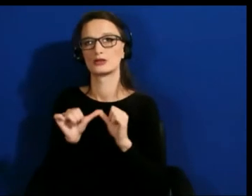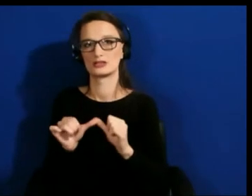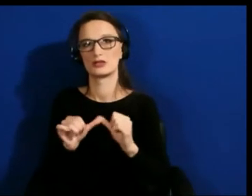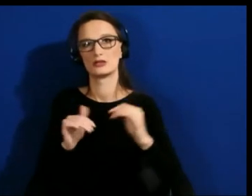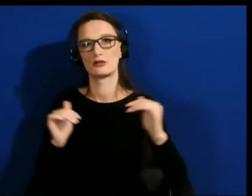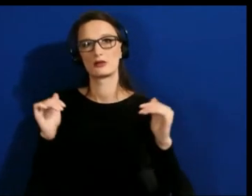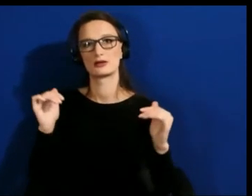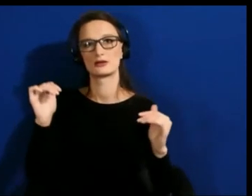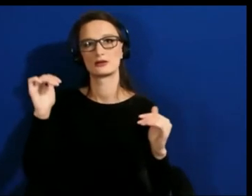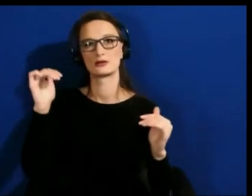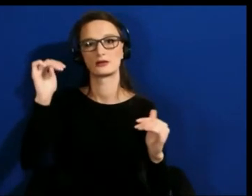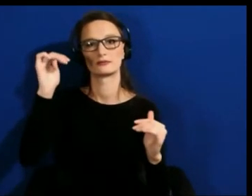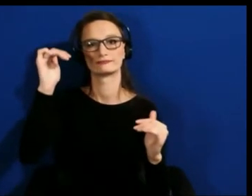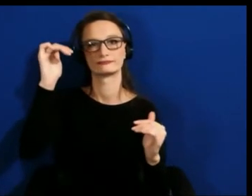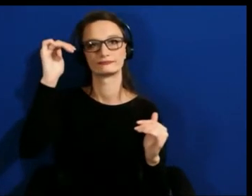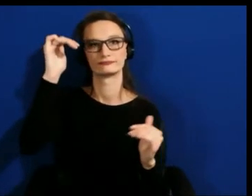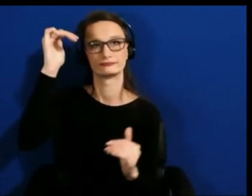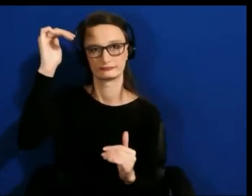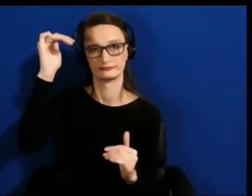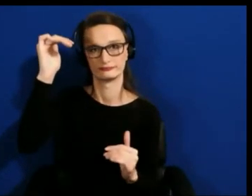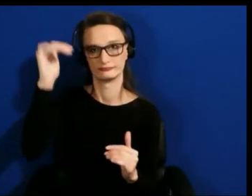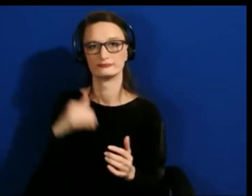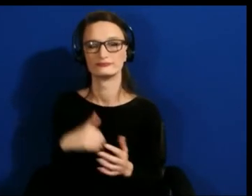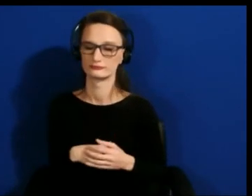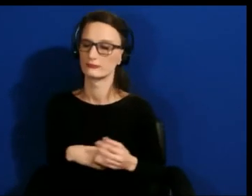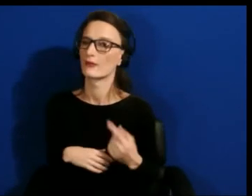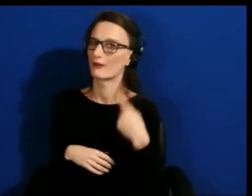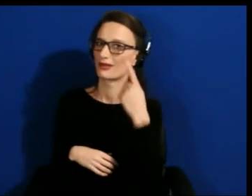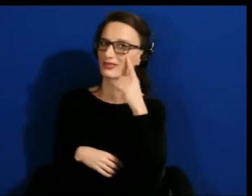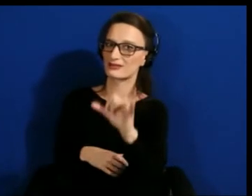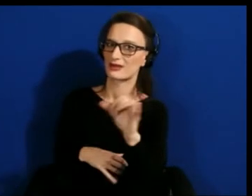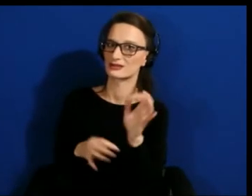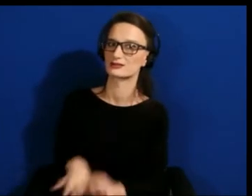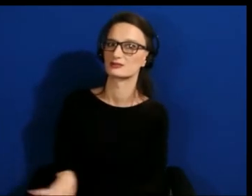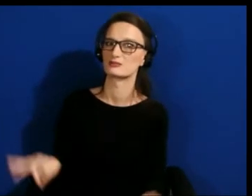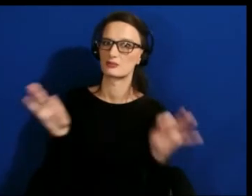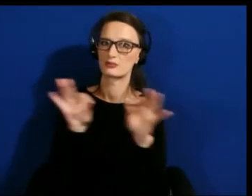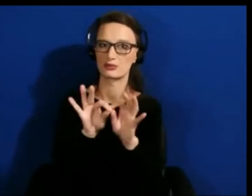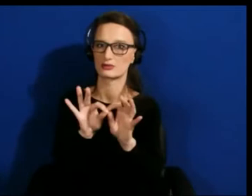I think that's such important knowledge in that comment.